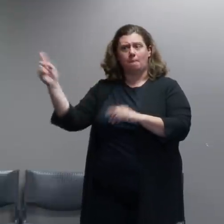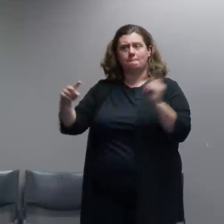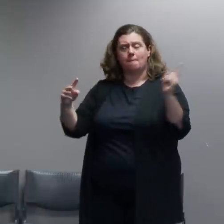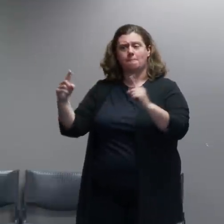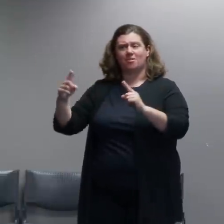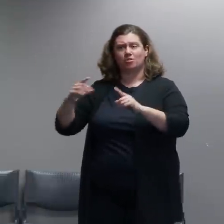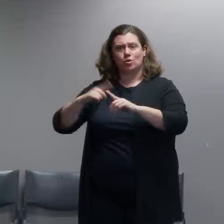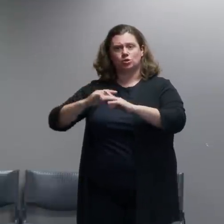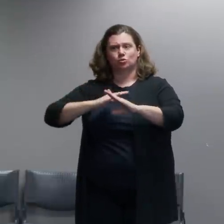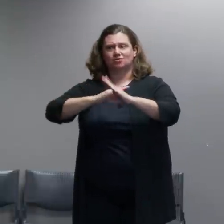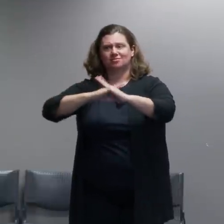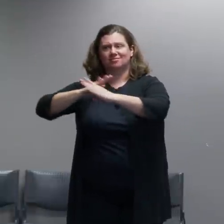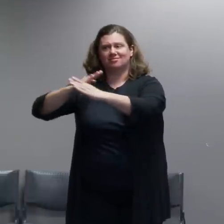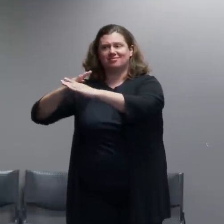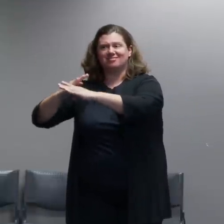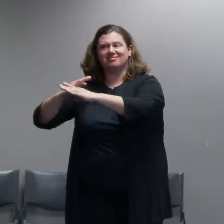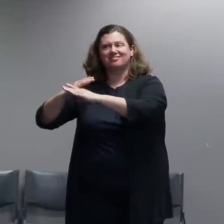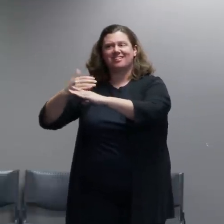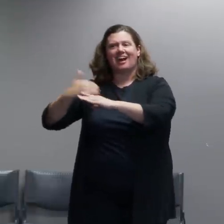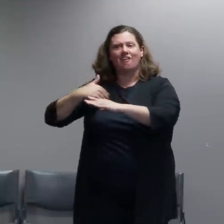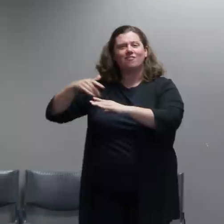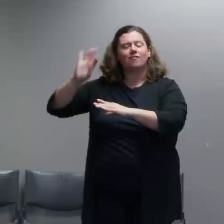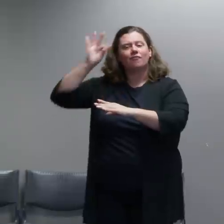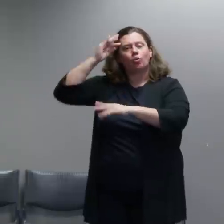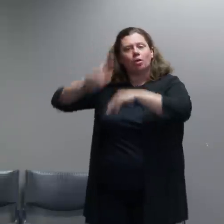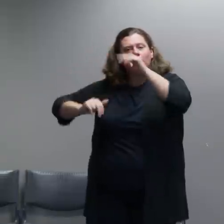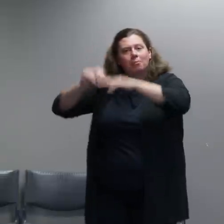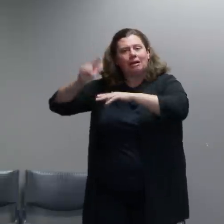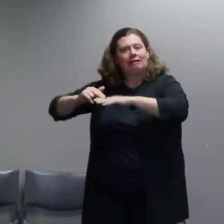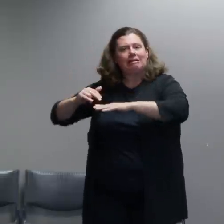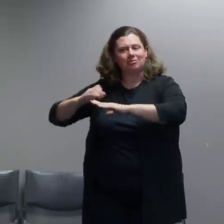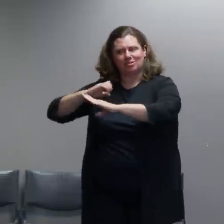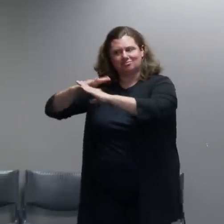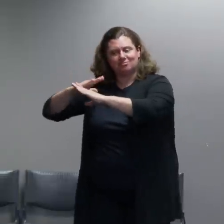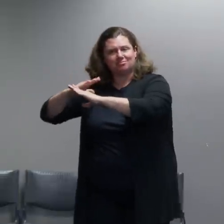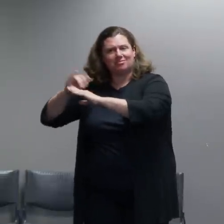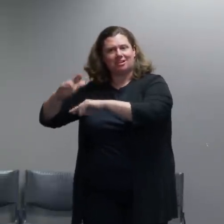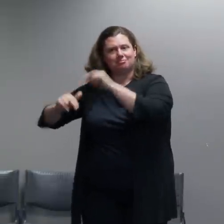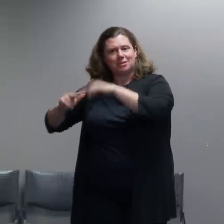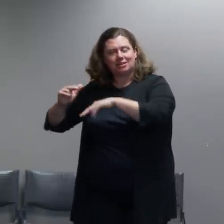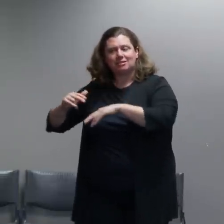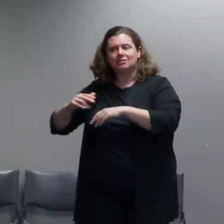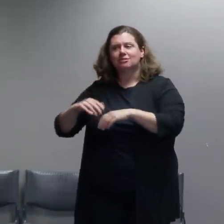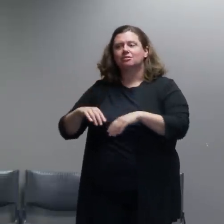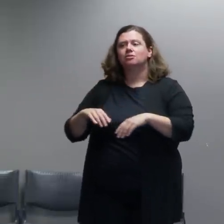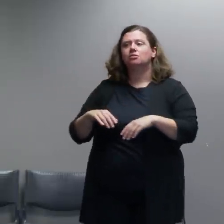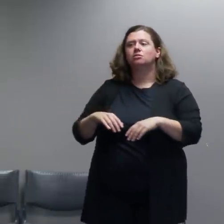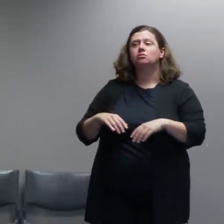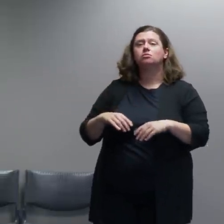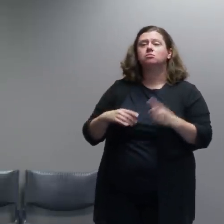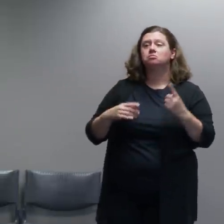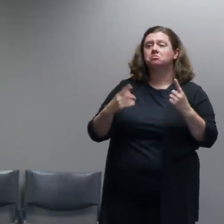federal courthouse. At one point someone launched a mortar-style firework